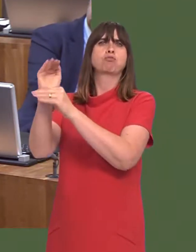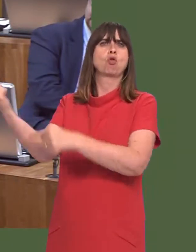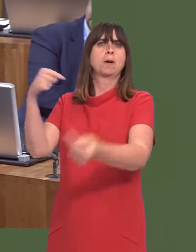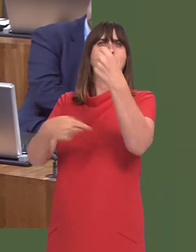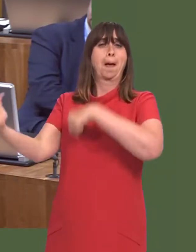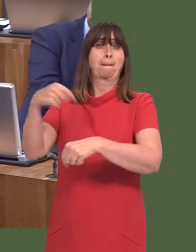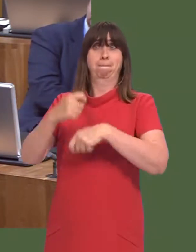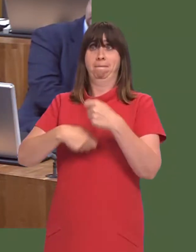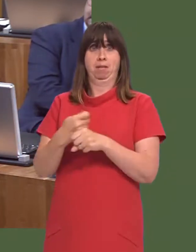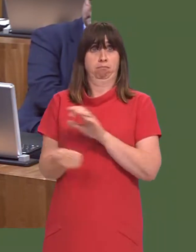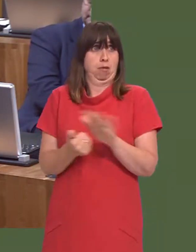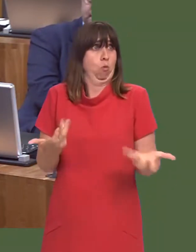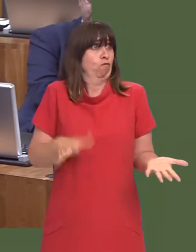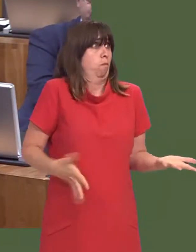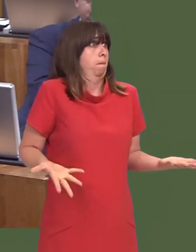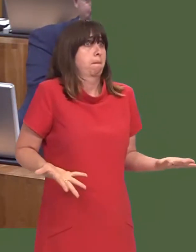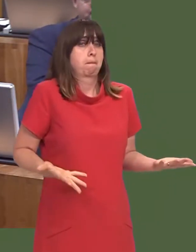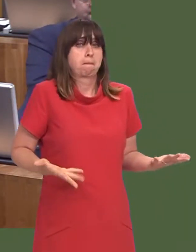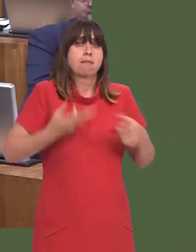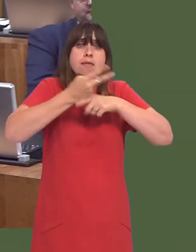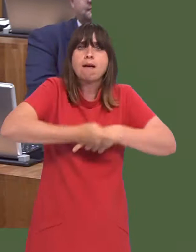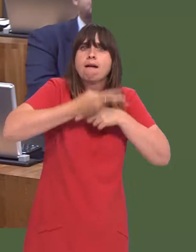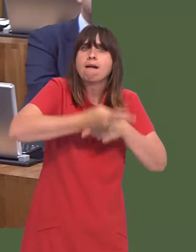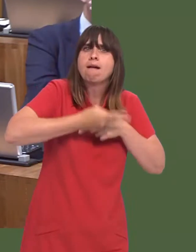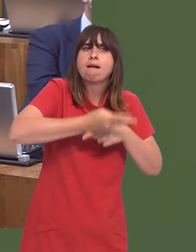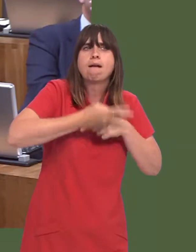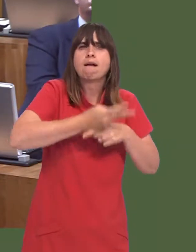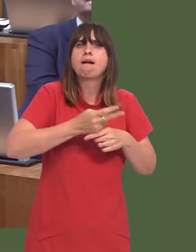will make the skills situation worse because, of course, the social care sector recruits